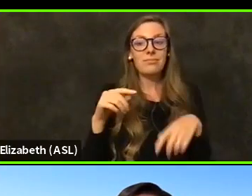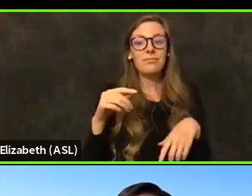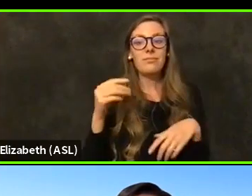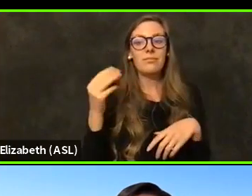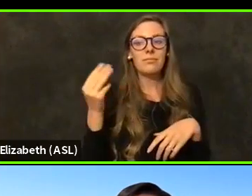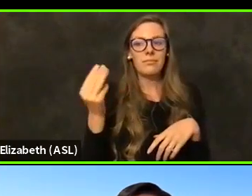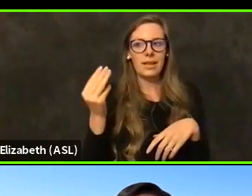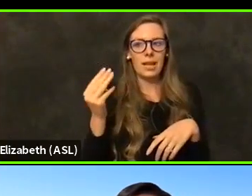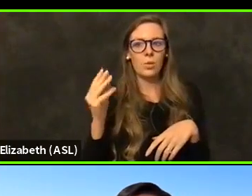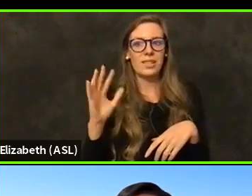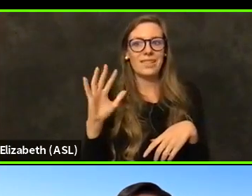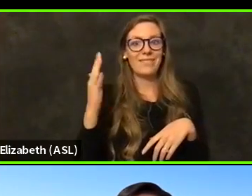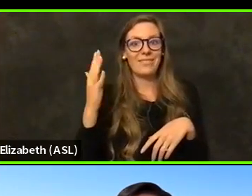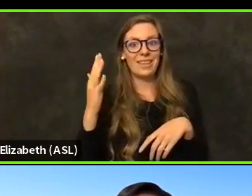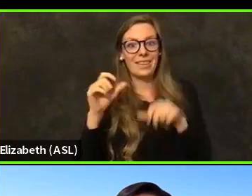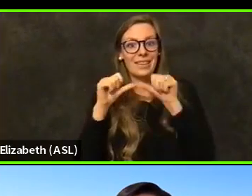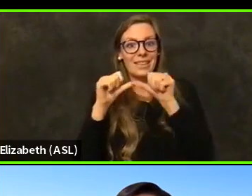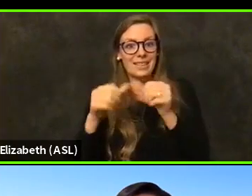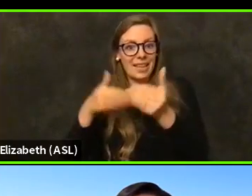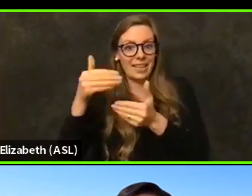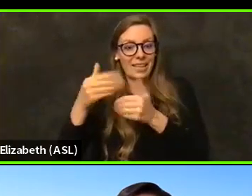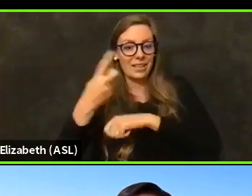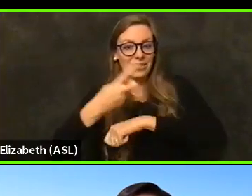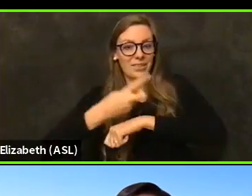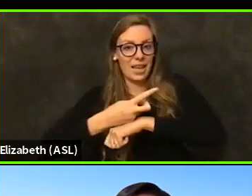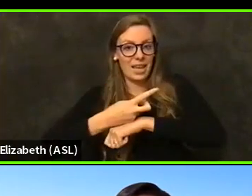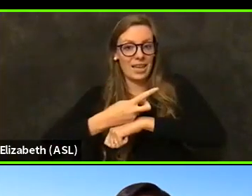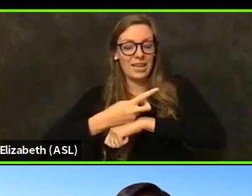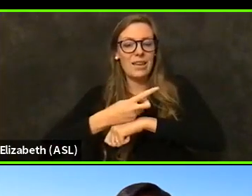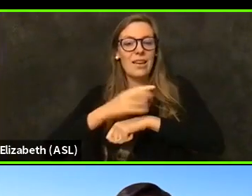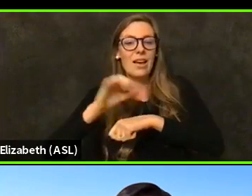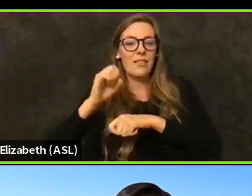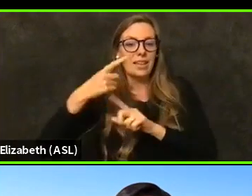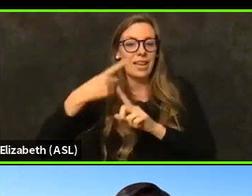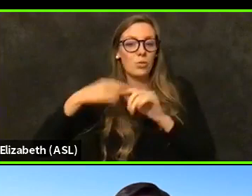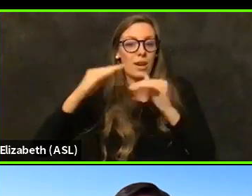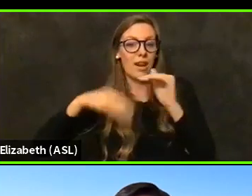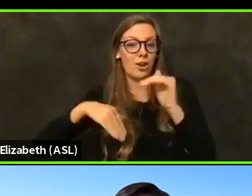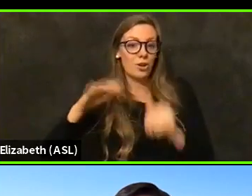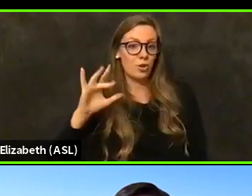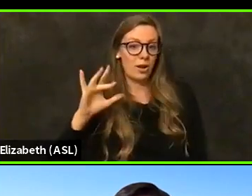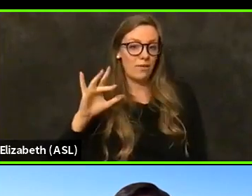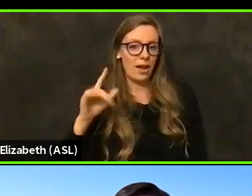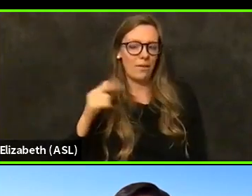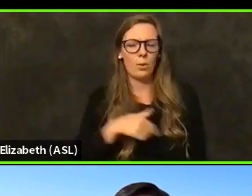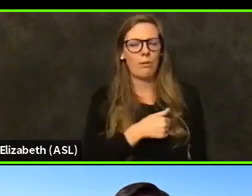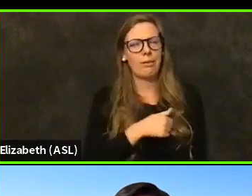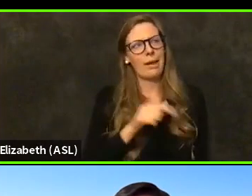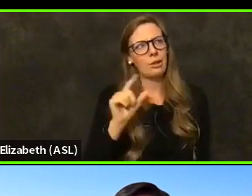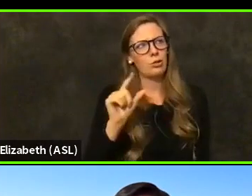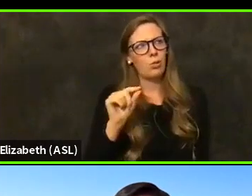consecutive day of having a case rate under twenty five. As you saw, there are somewhere around twenty to twenty one now.